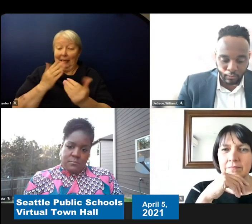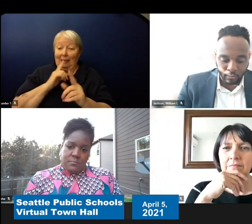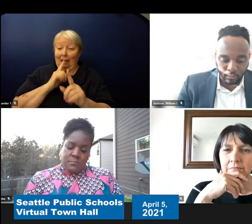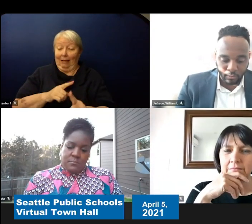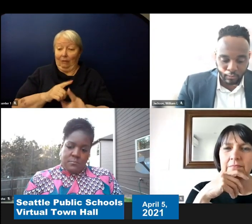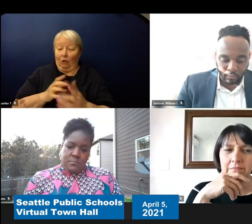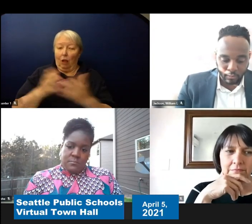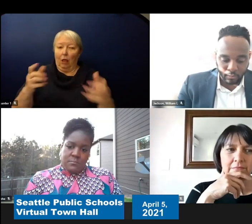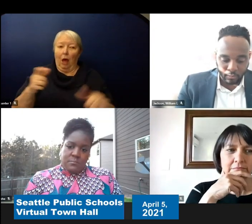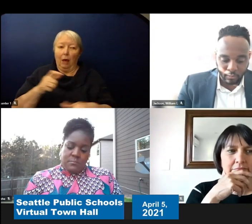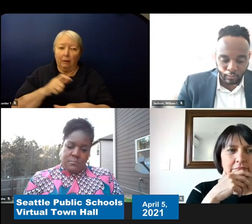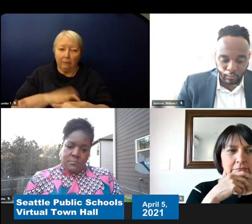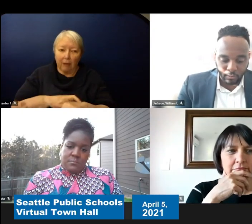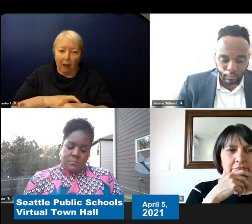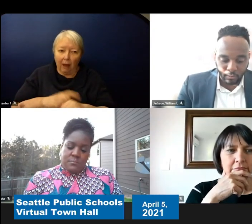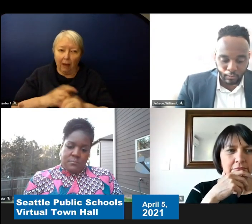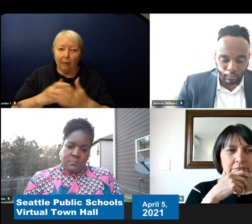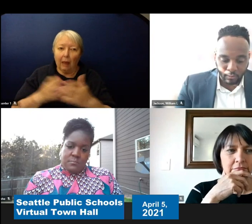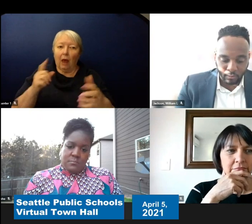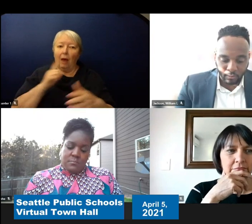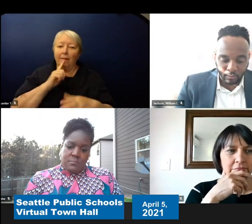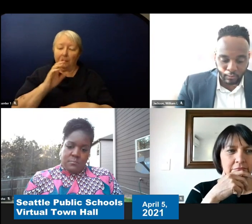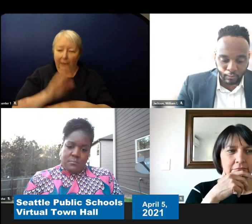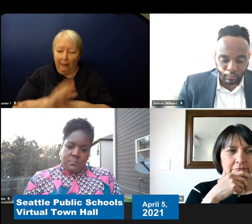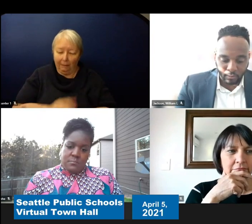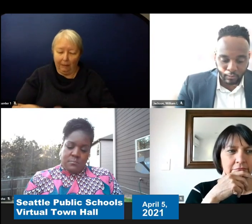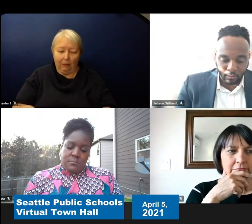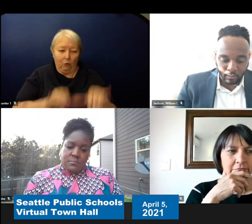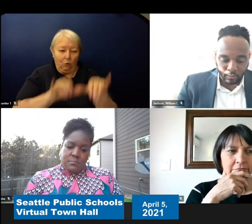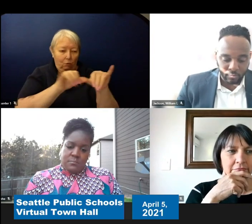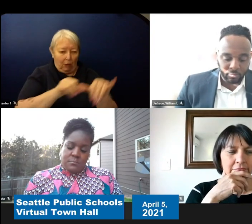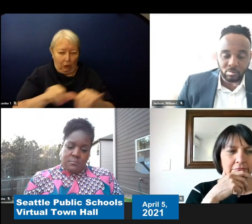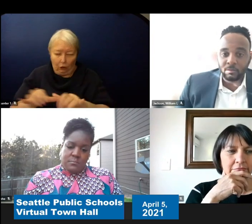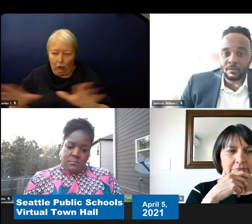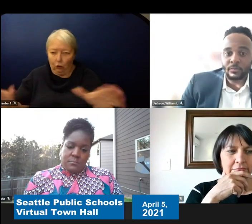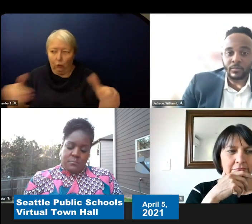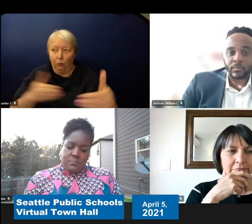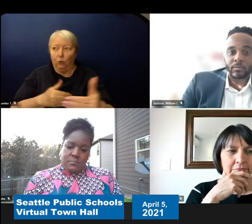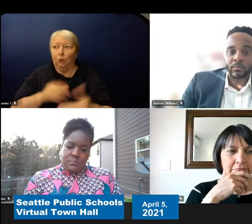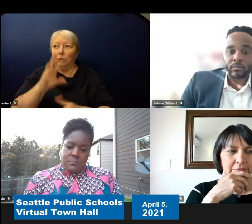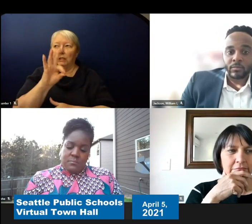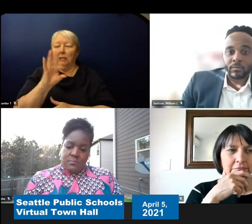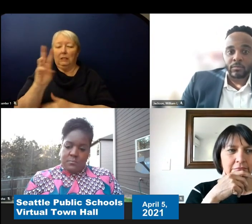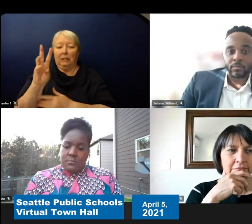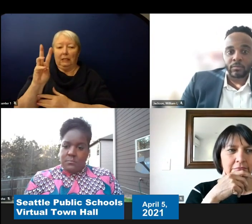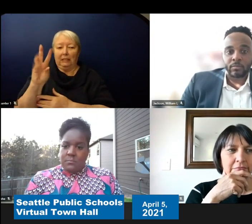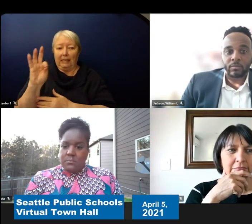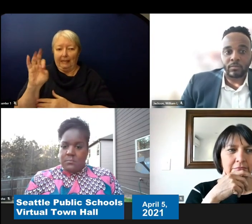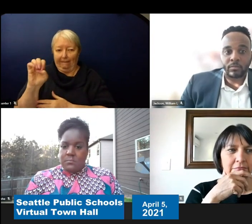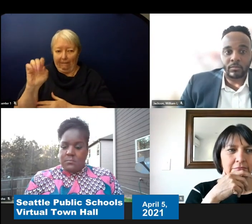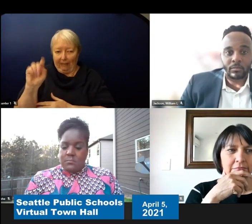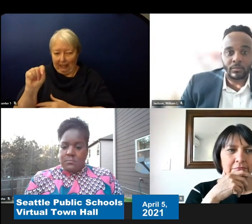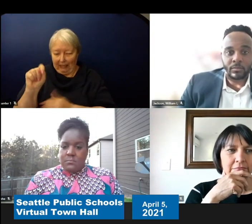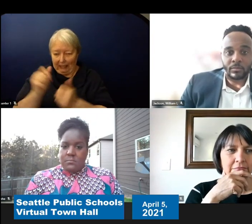in in the measuring and maintaining that 6 feet of distance not only in the classroom but in movement throughout the building.